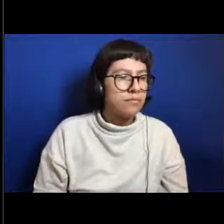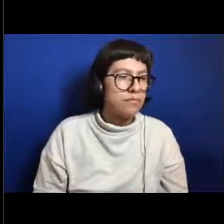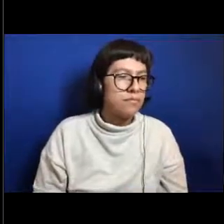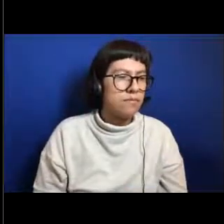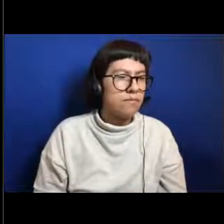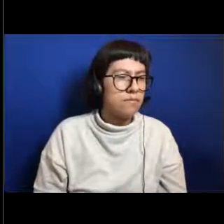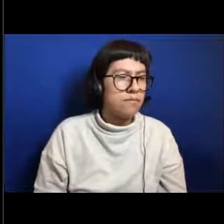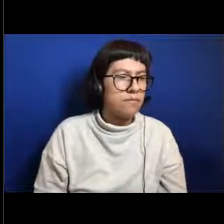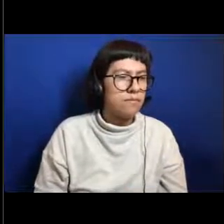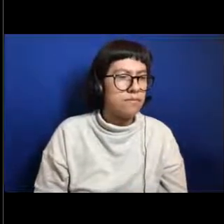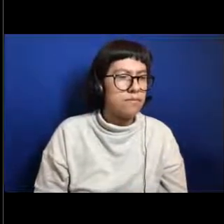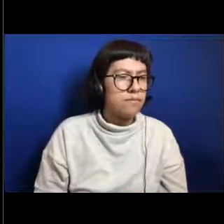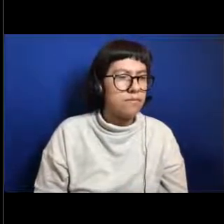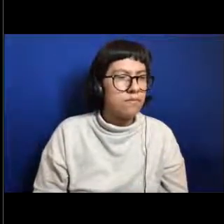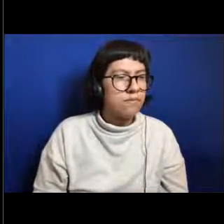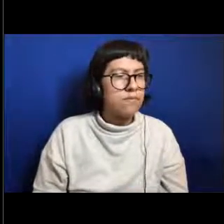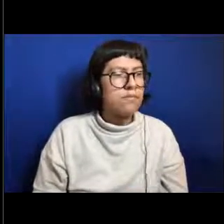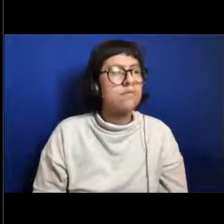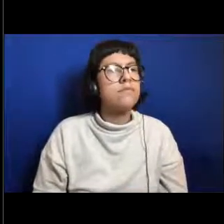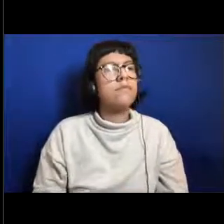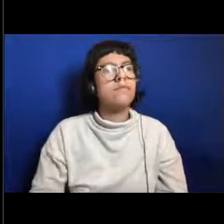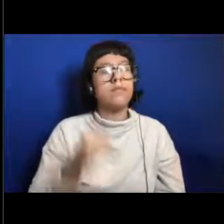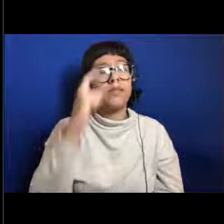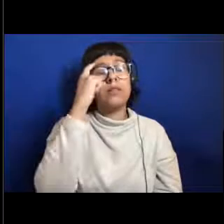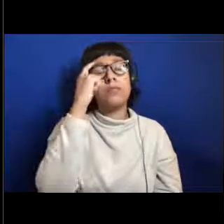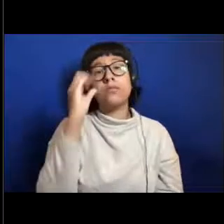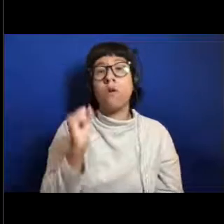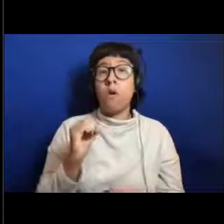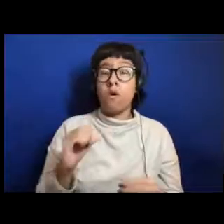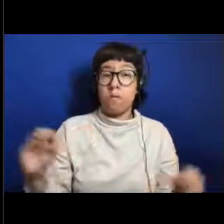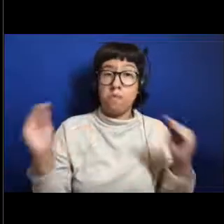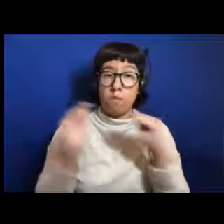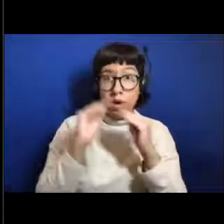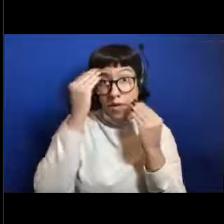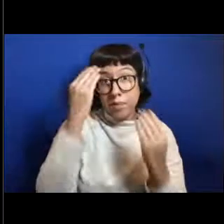So to give you guys a little bit more information about some of the animals that you saw.